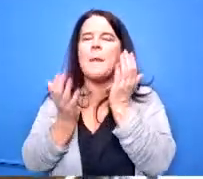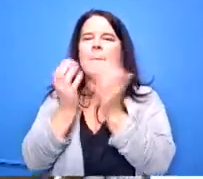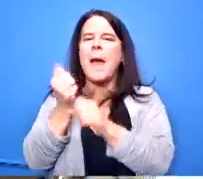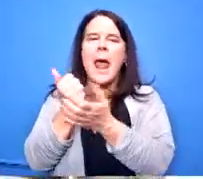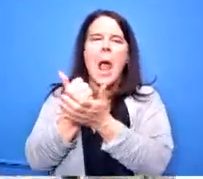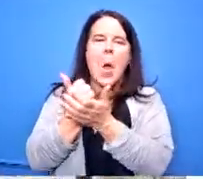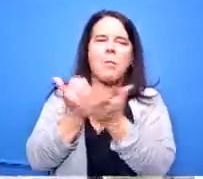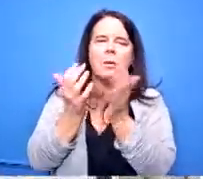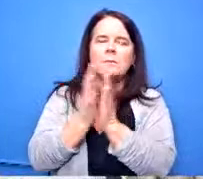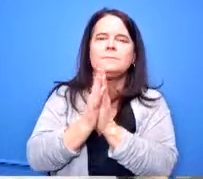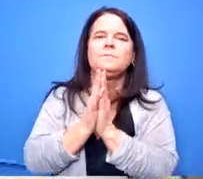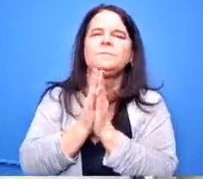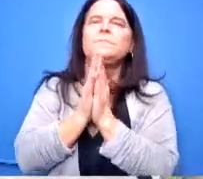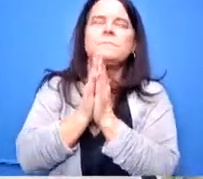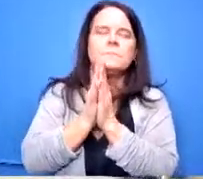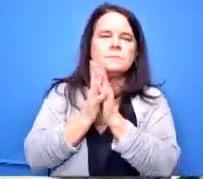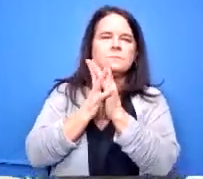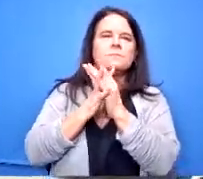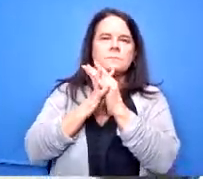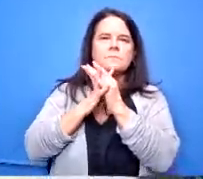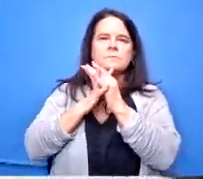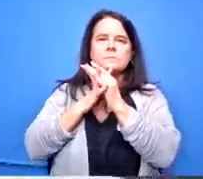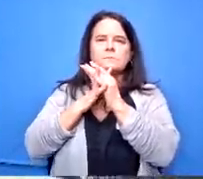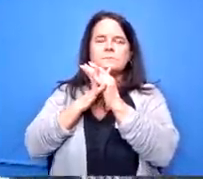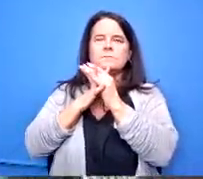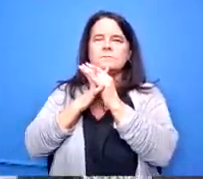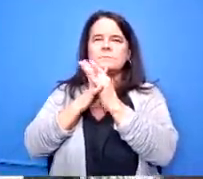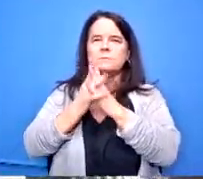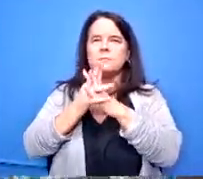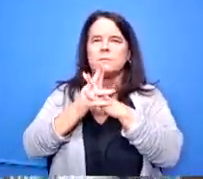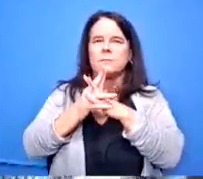what you're what you're going to approve with their contract is a professional service okay